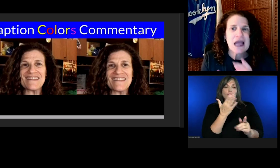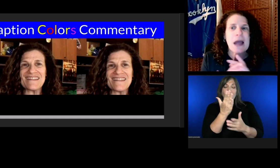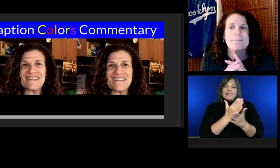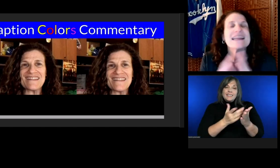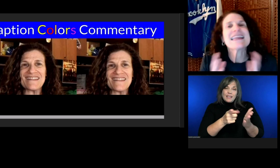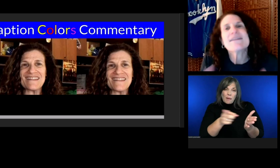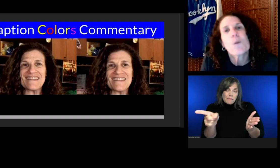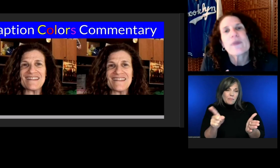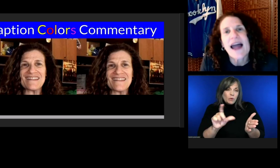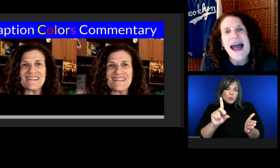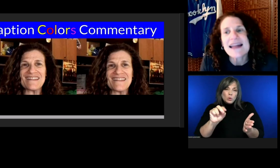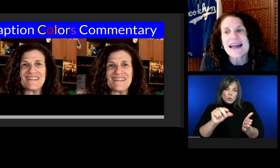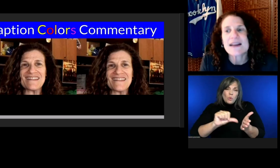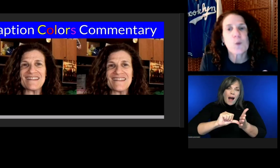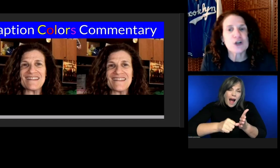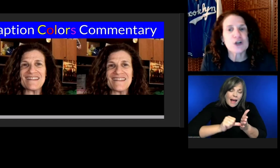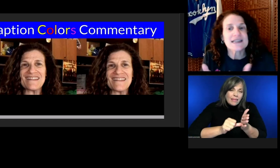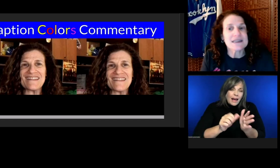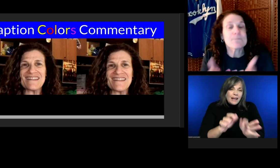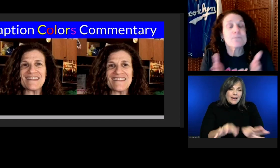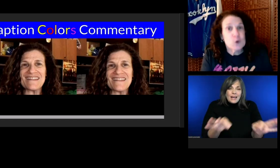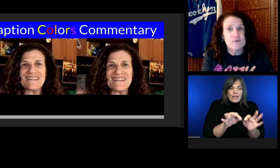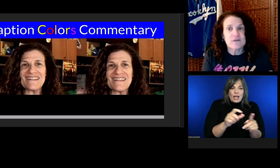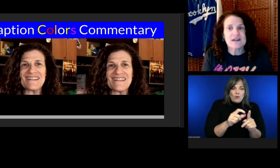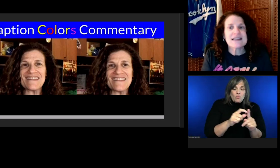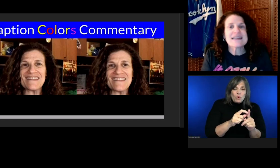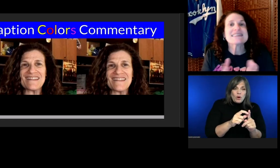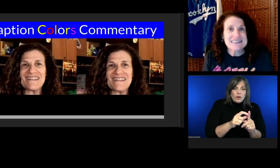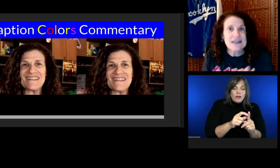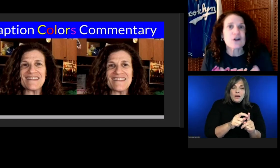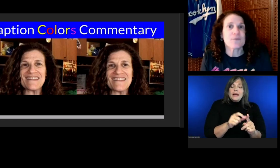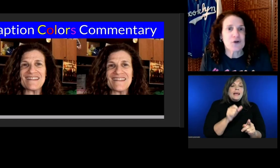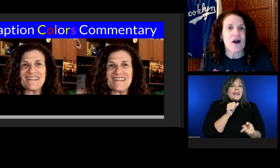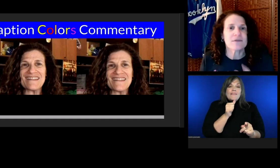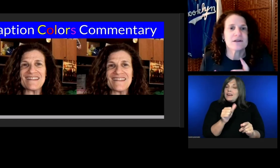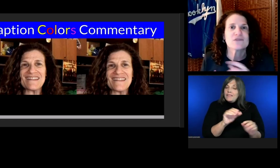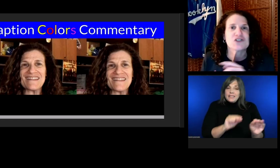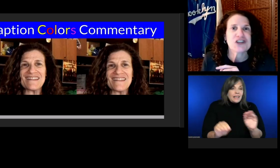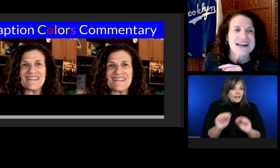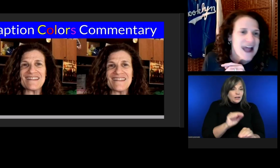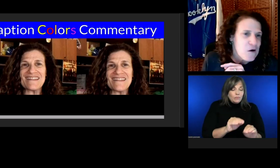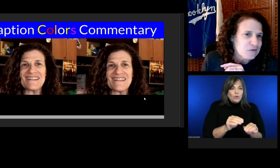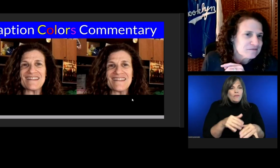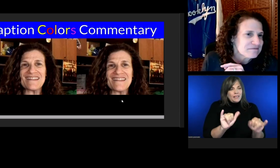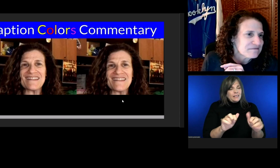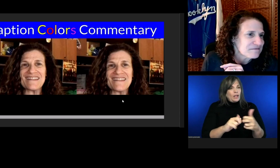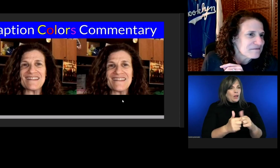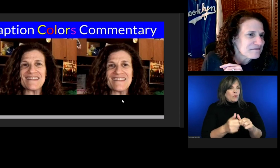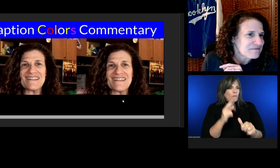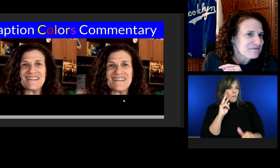But even when the highlighted word doesn't move, it's still a problem. Check it out.